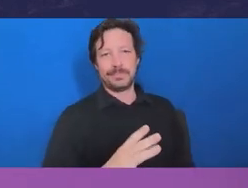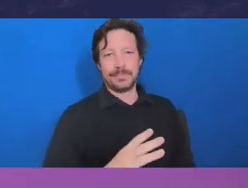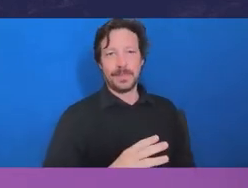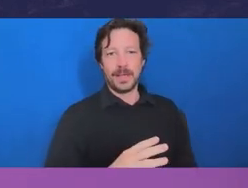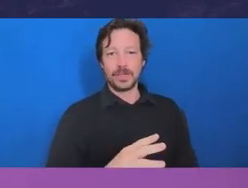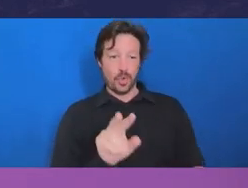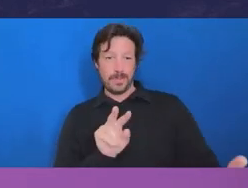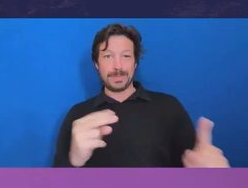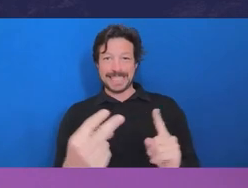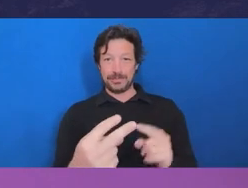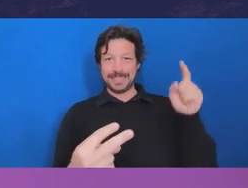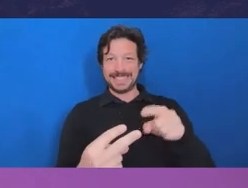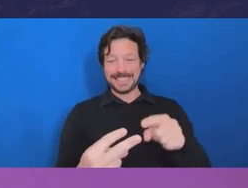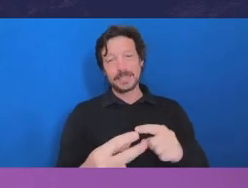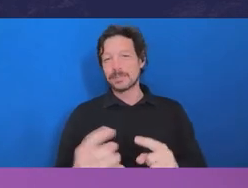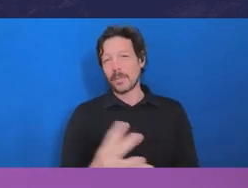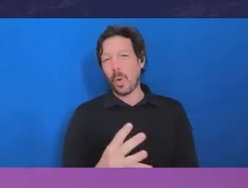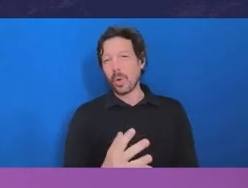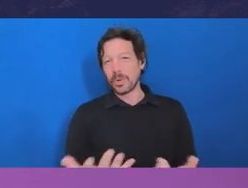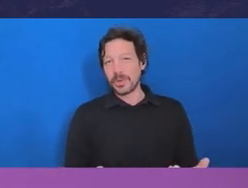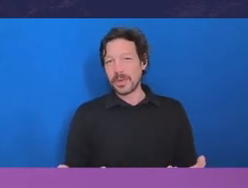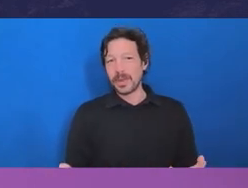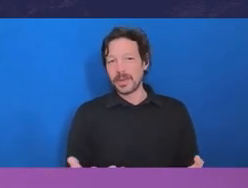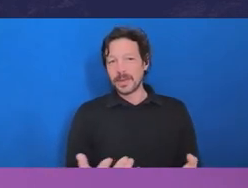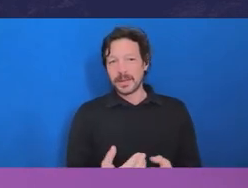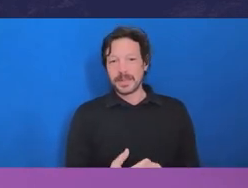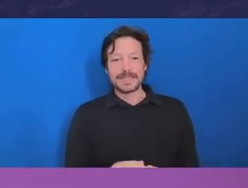which is as real in its way as the reality.